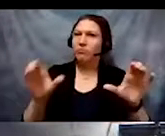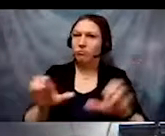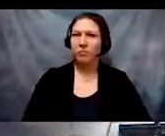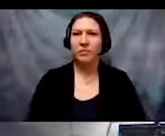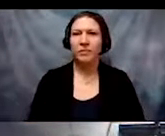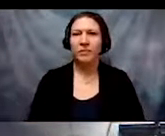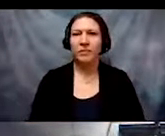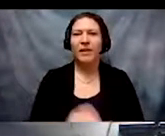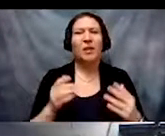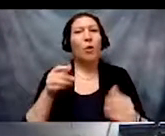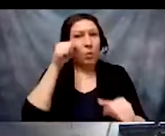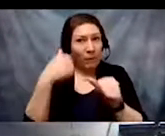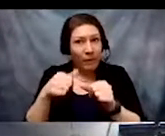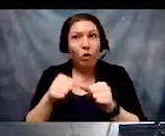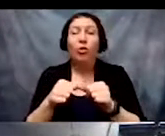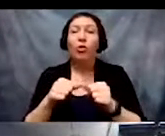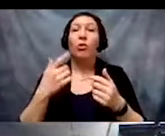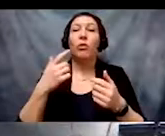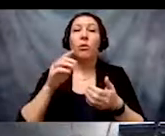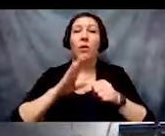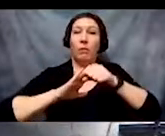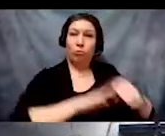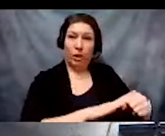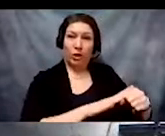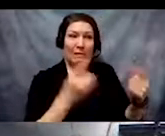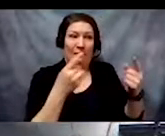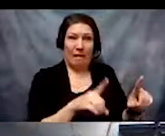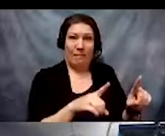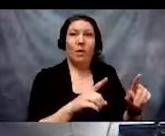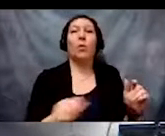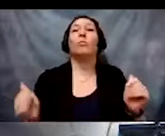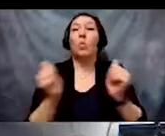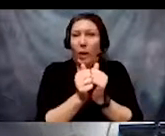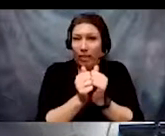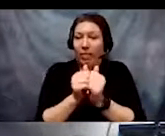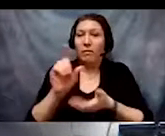about both the aspect of privilege that comes with oppression and the harm.